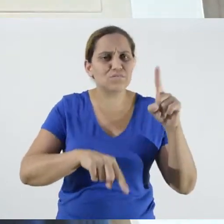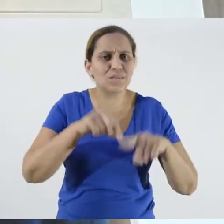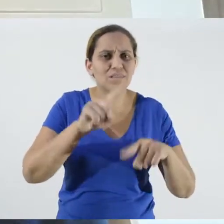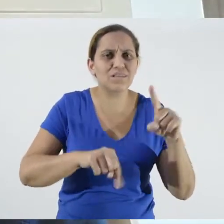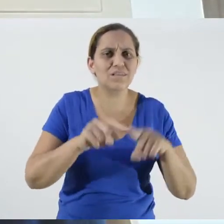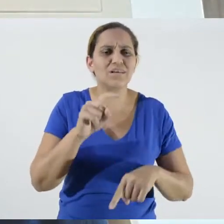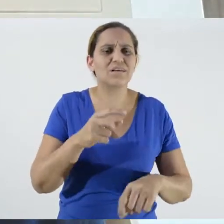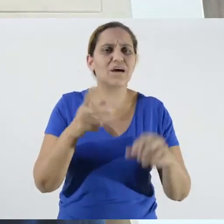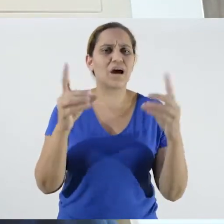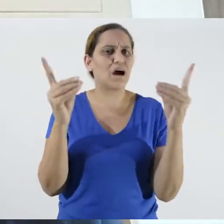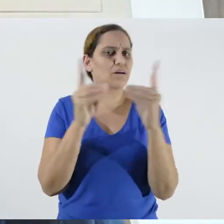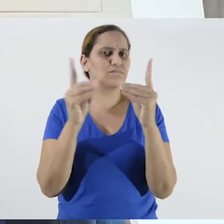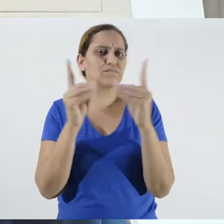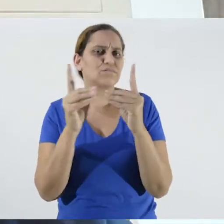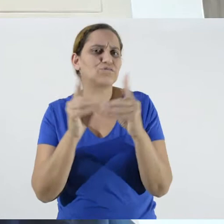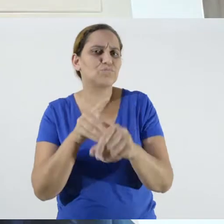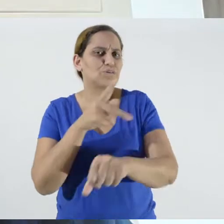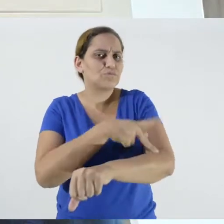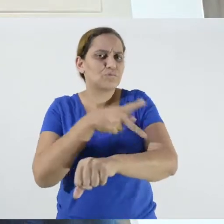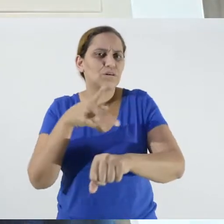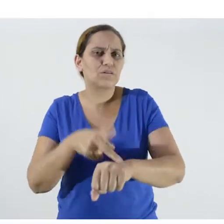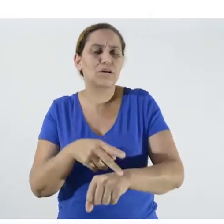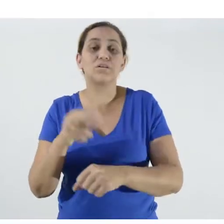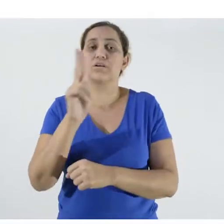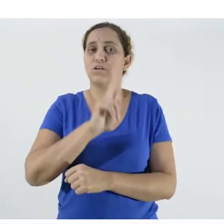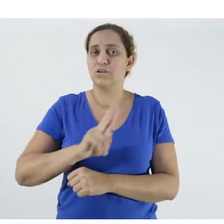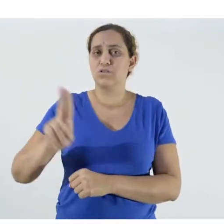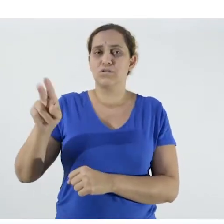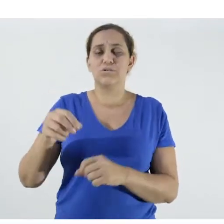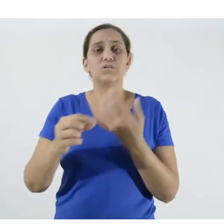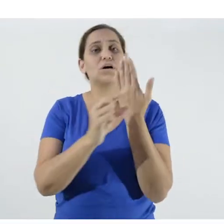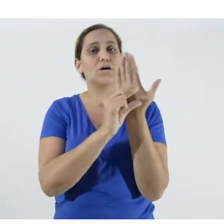materials? We are using some authors of the Philosophy of Language,